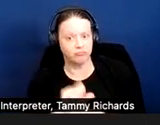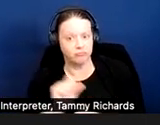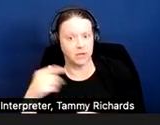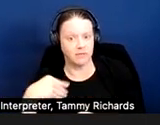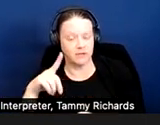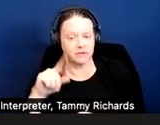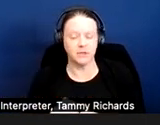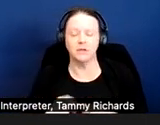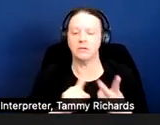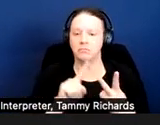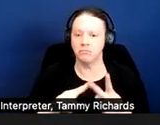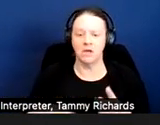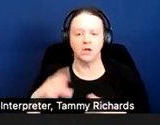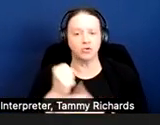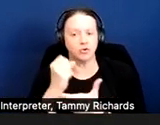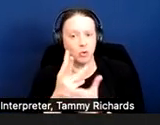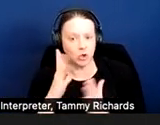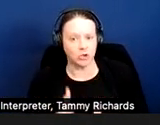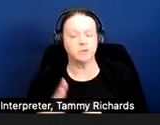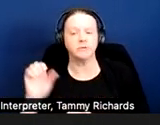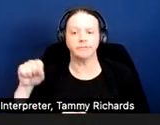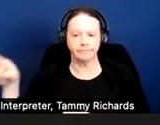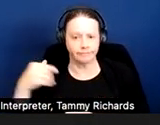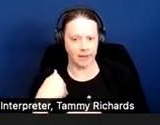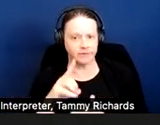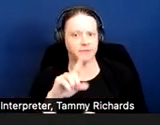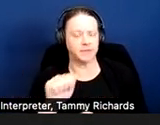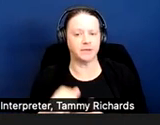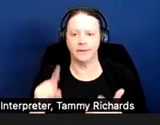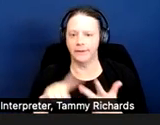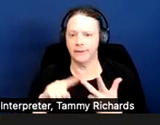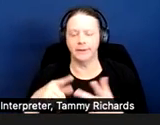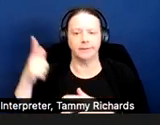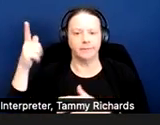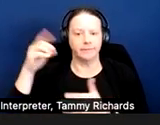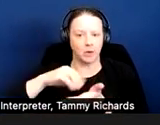documentation of the receipt of disability benefits. It really depends, it's a case-by-case determination.